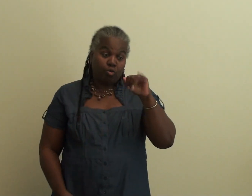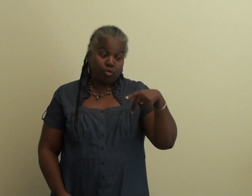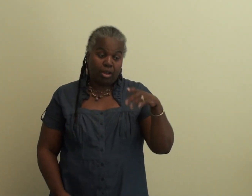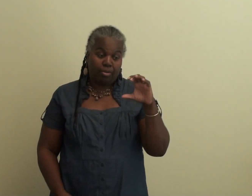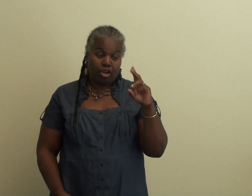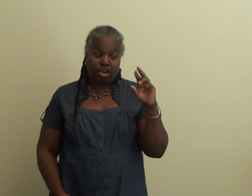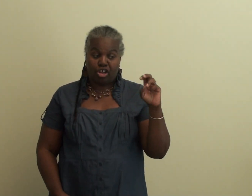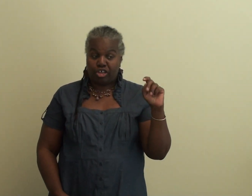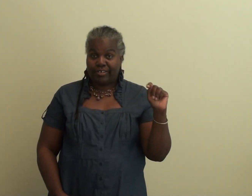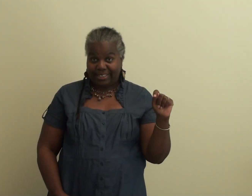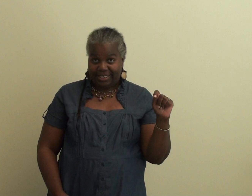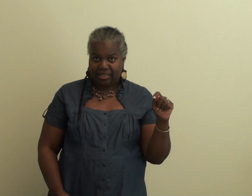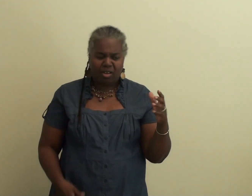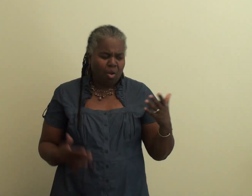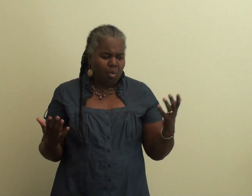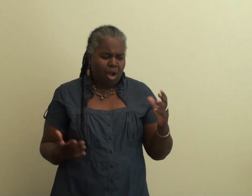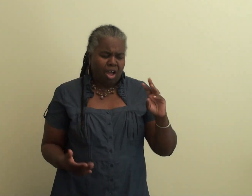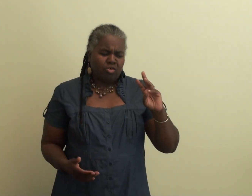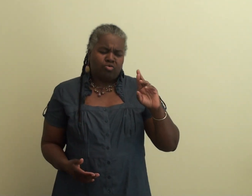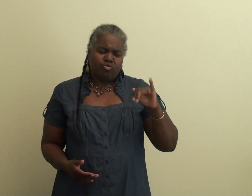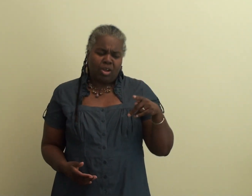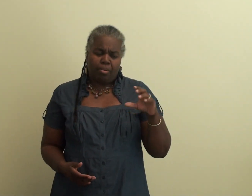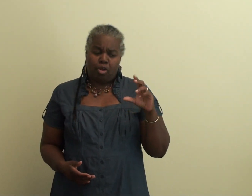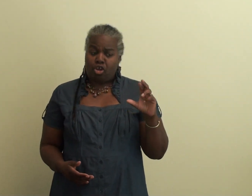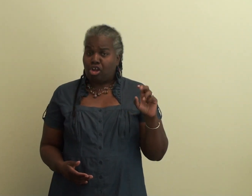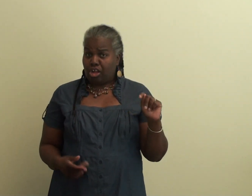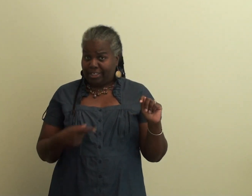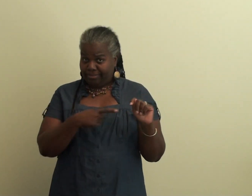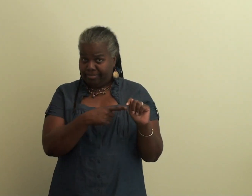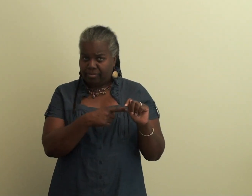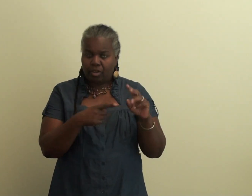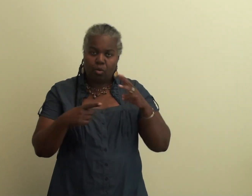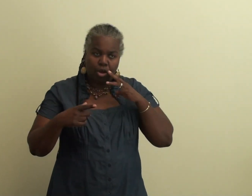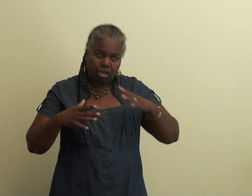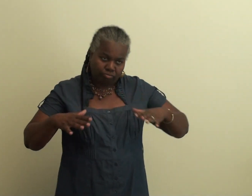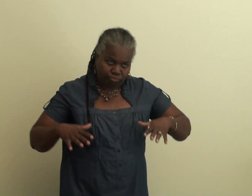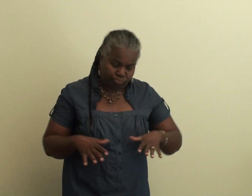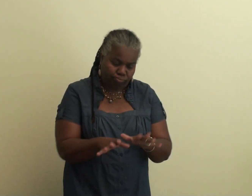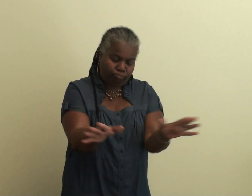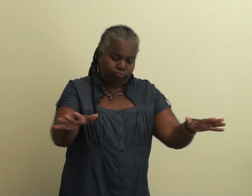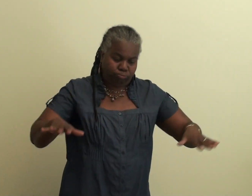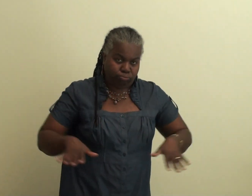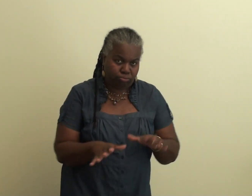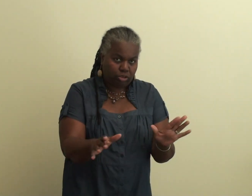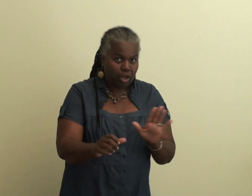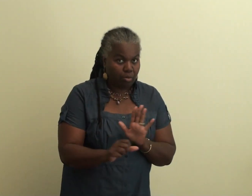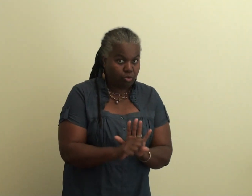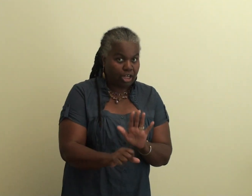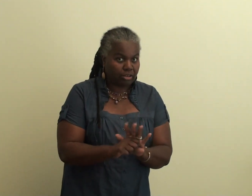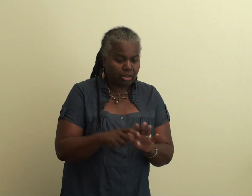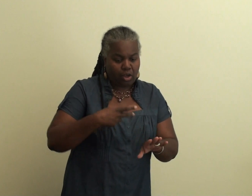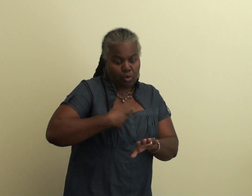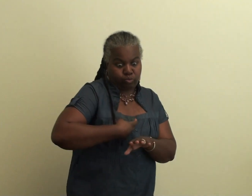tips. And now I'd like to specifically focus on rip currents.